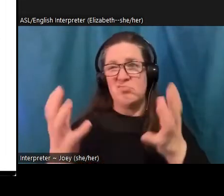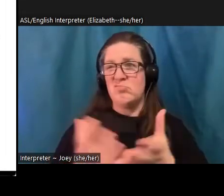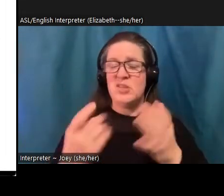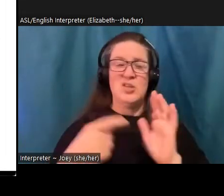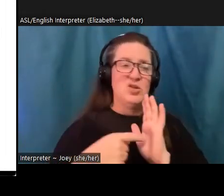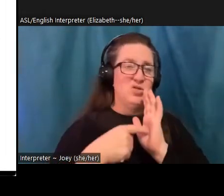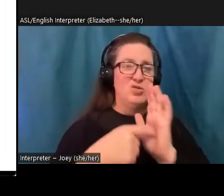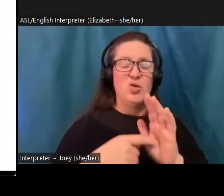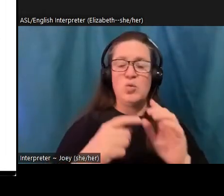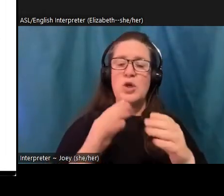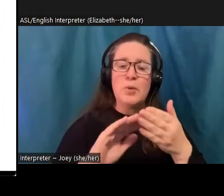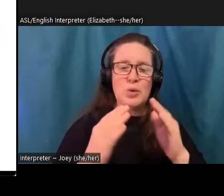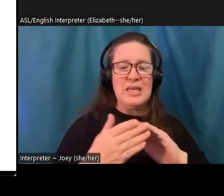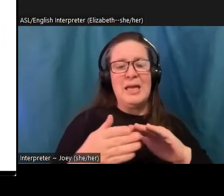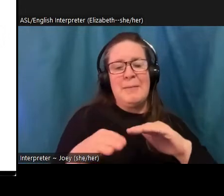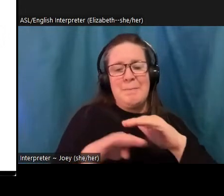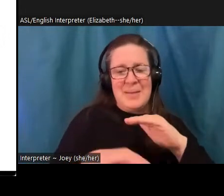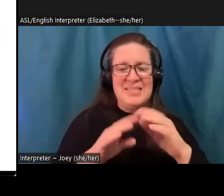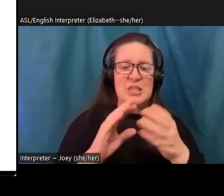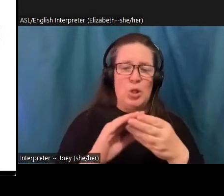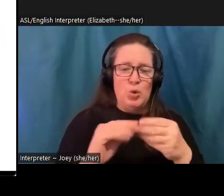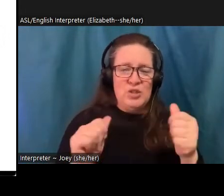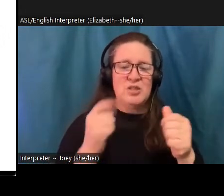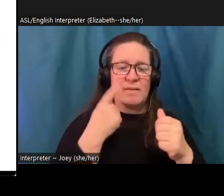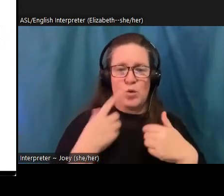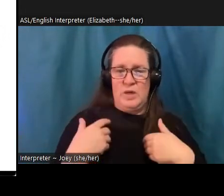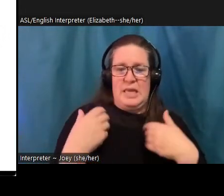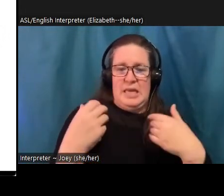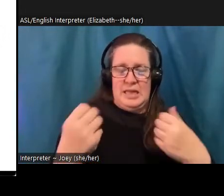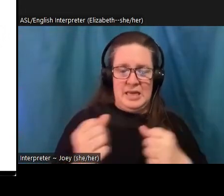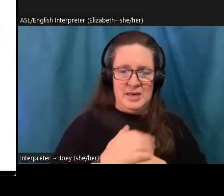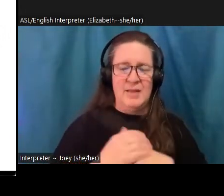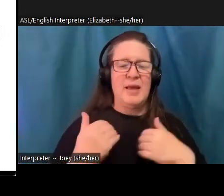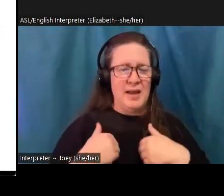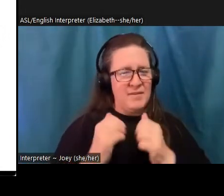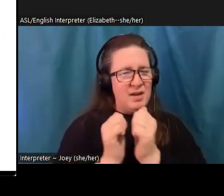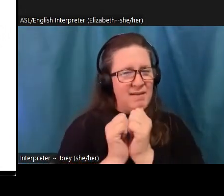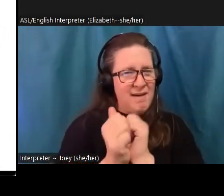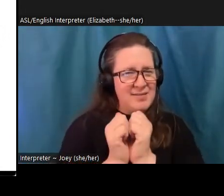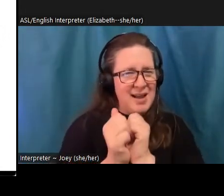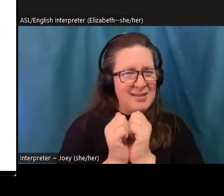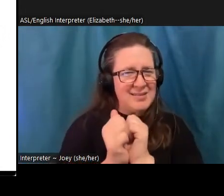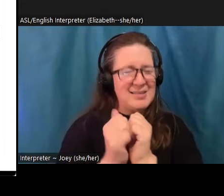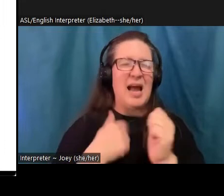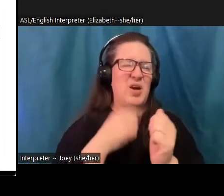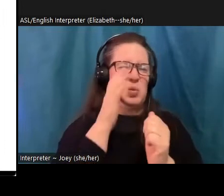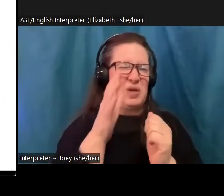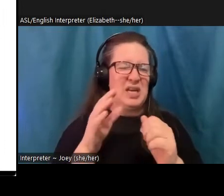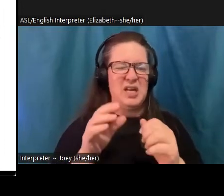stories, which are then published. I'm actually, I'm going to drop the link in the chat, because I think this